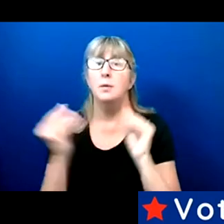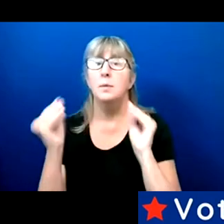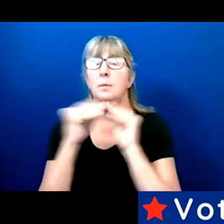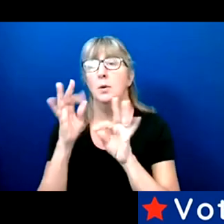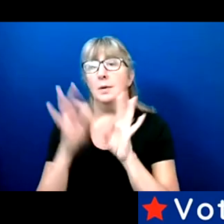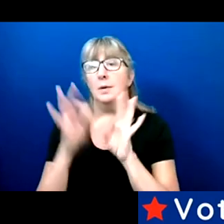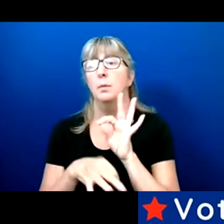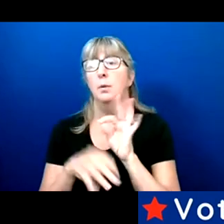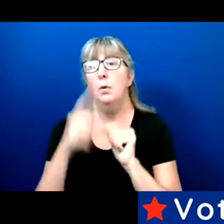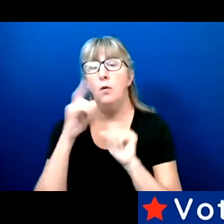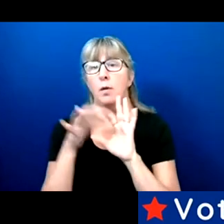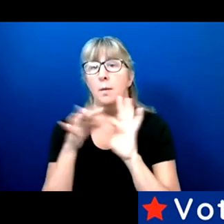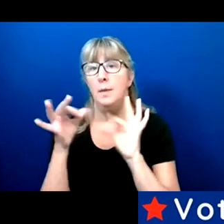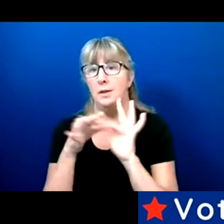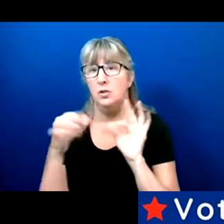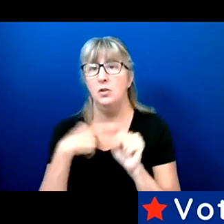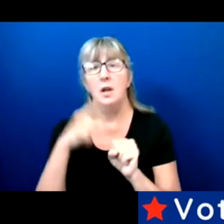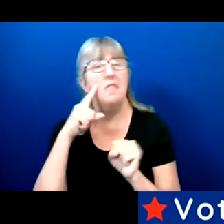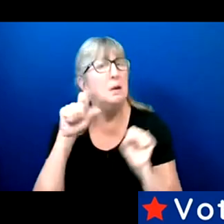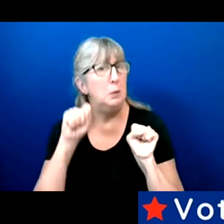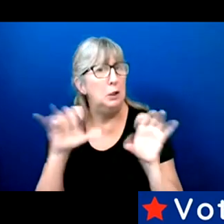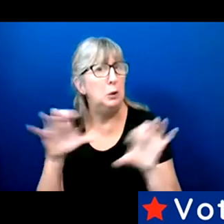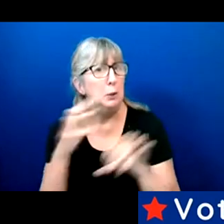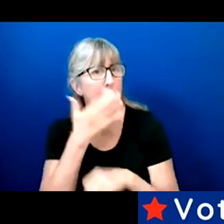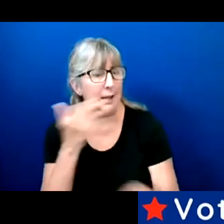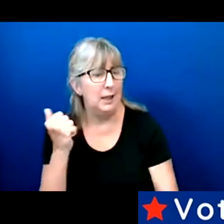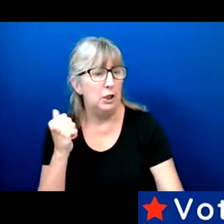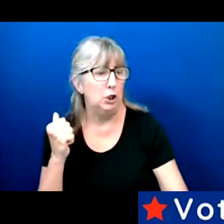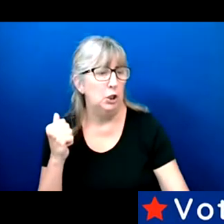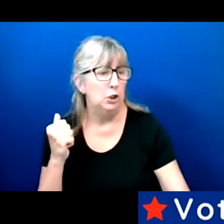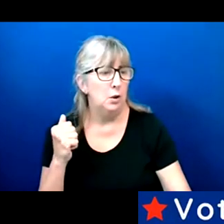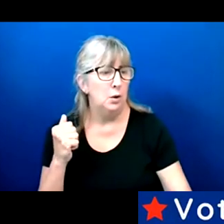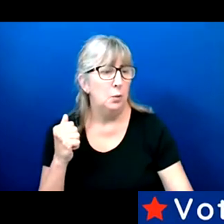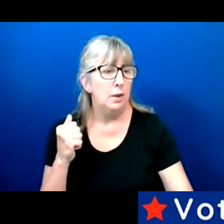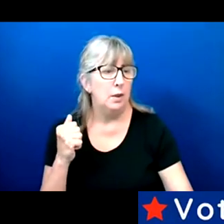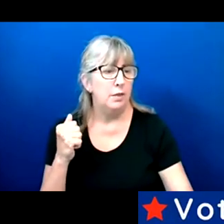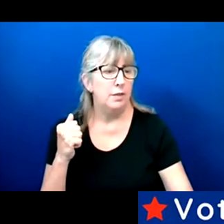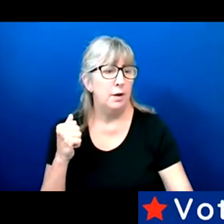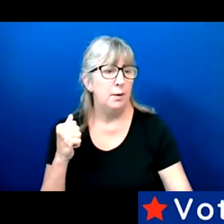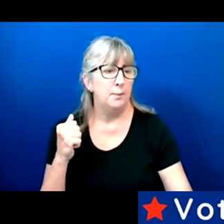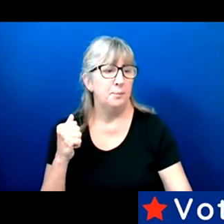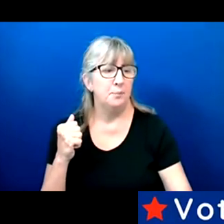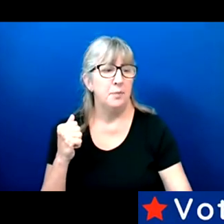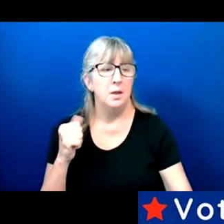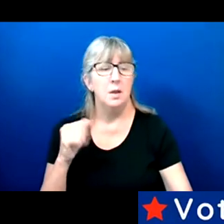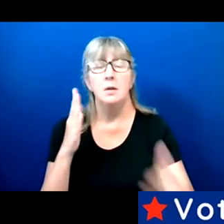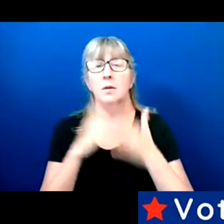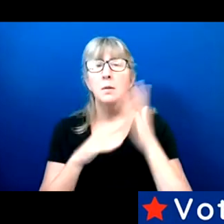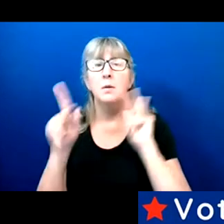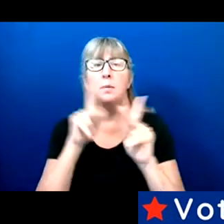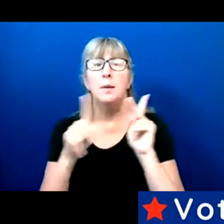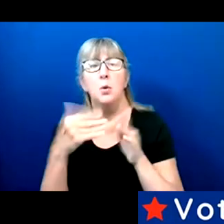And I think we could probably do a little better with getting folks on the fence who